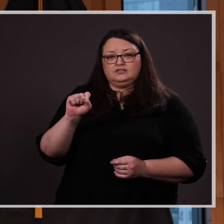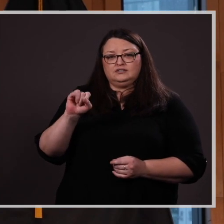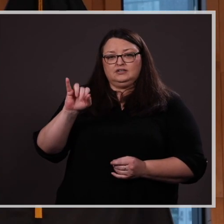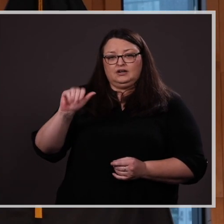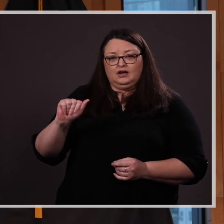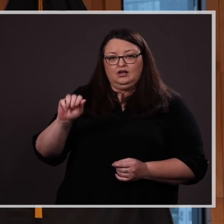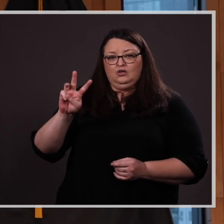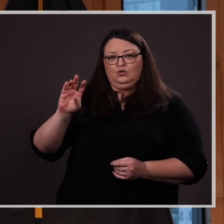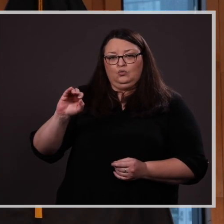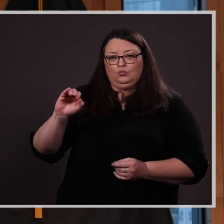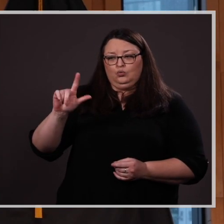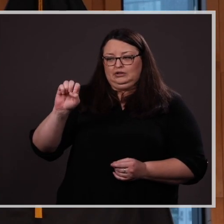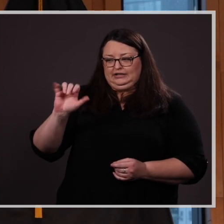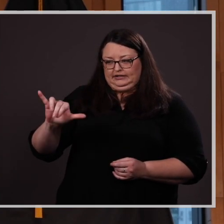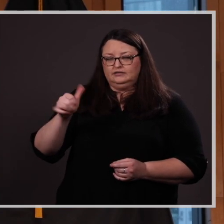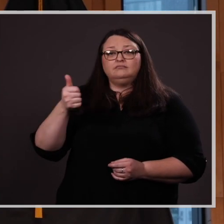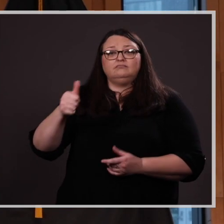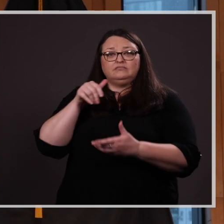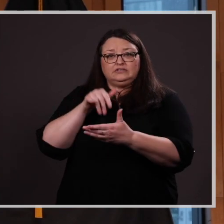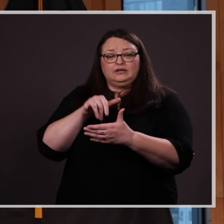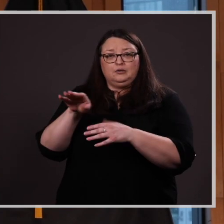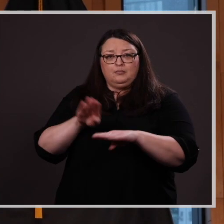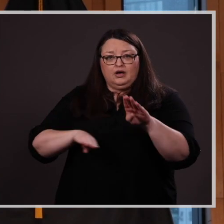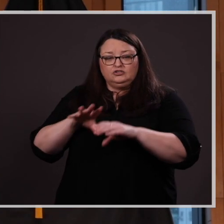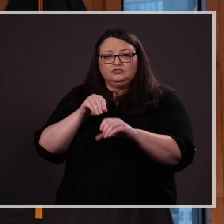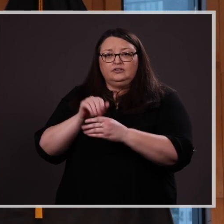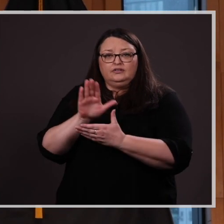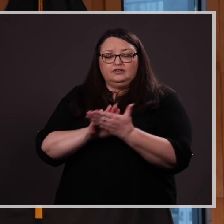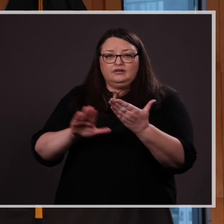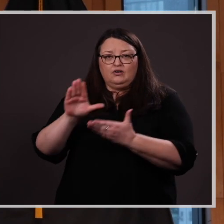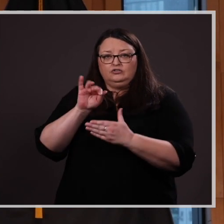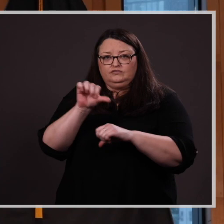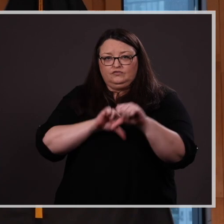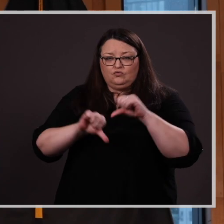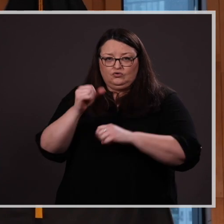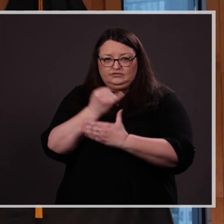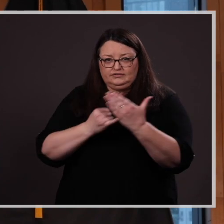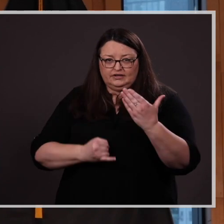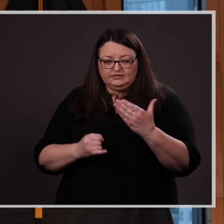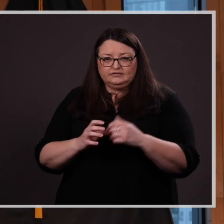Jessica is studying Biology in the College of Arts and Sciences.